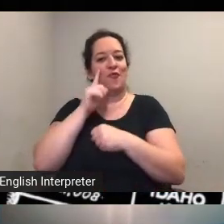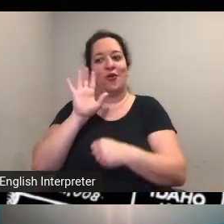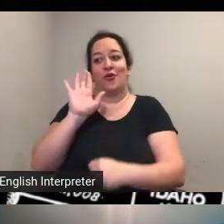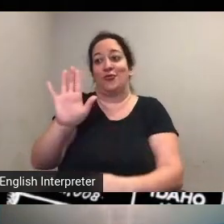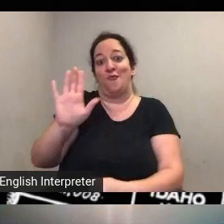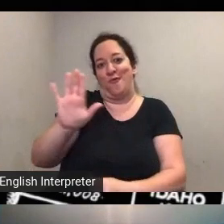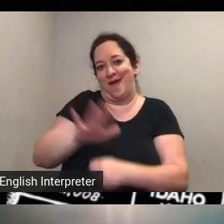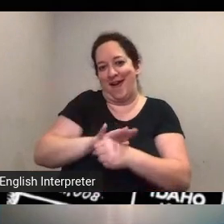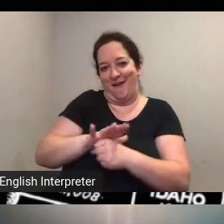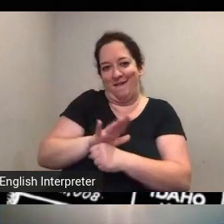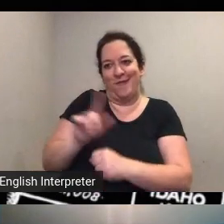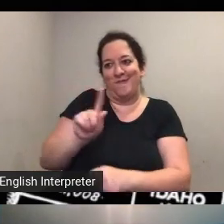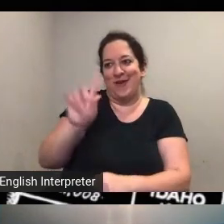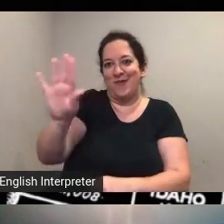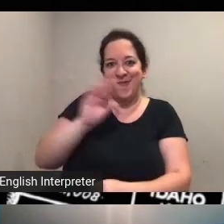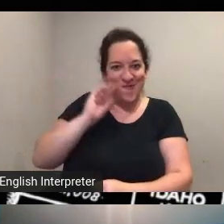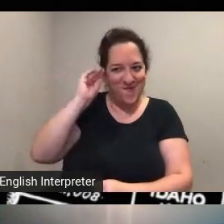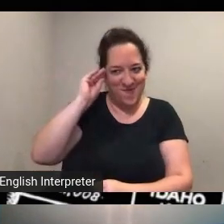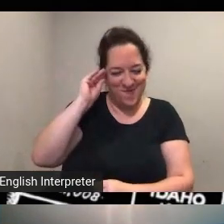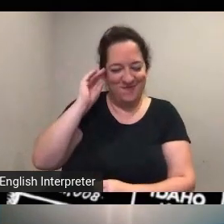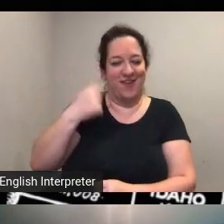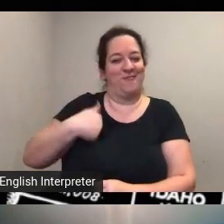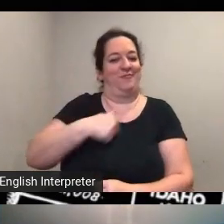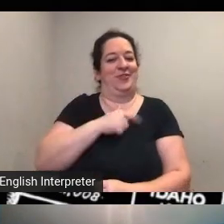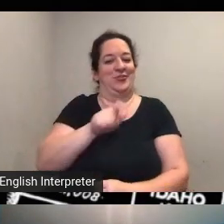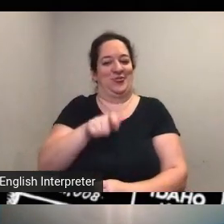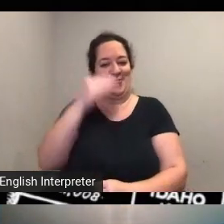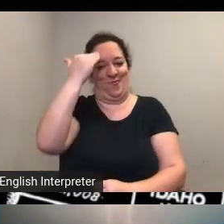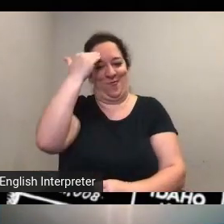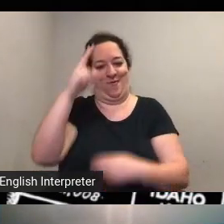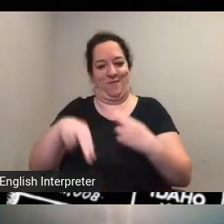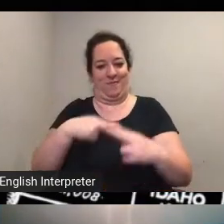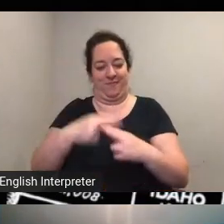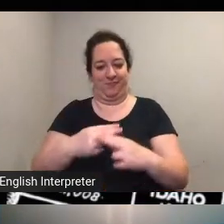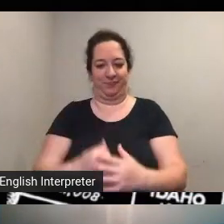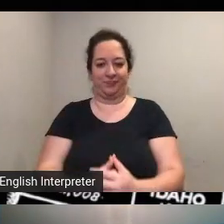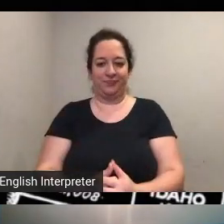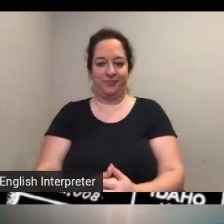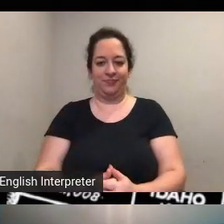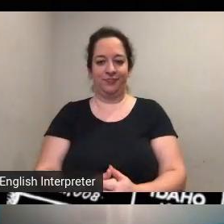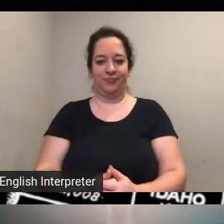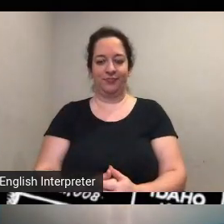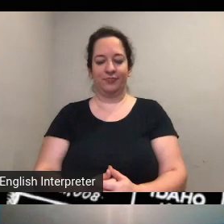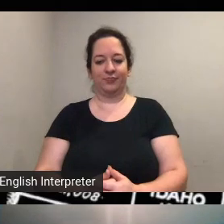and that we should know about well there's already a call to add uh